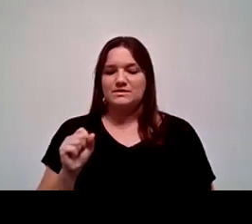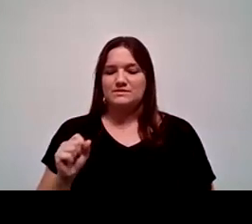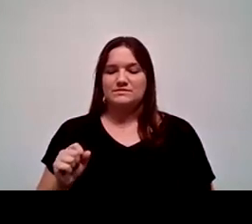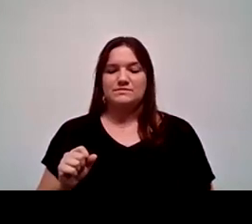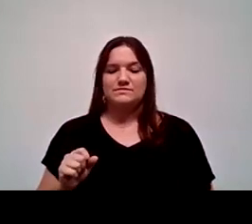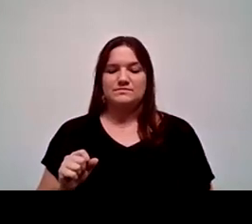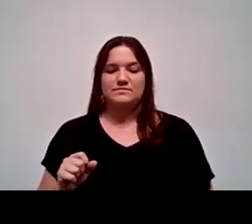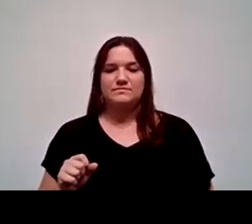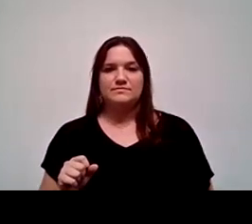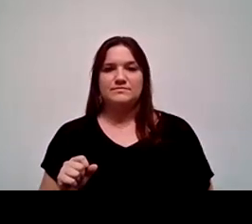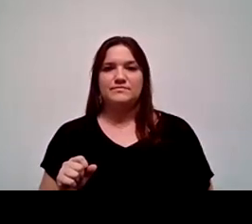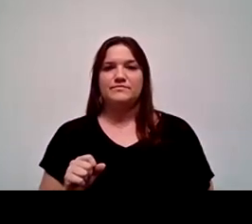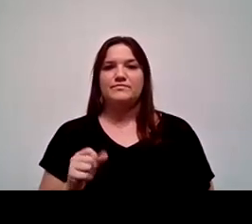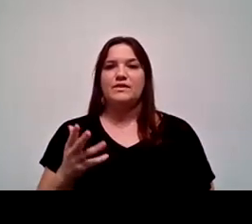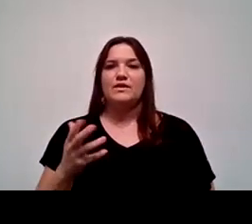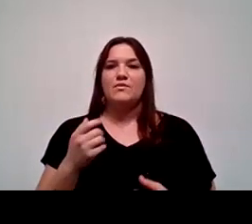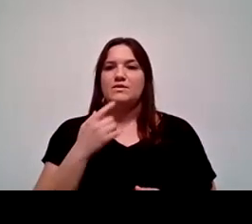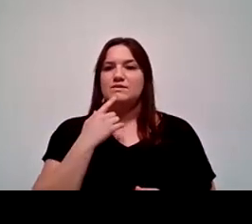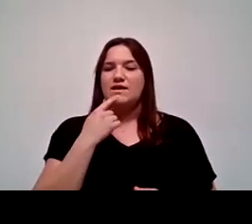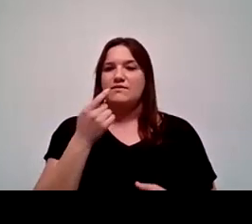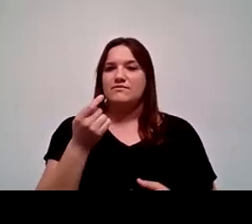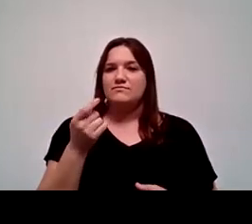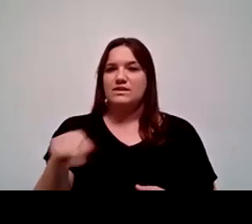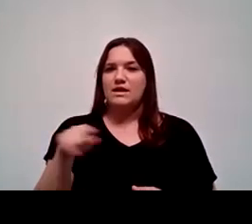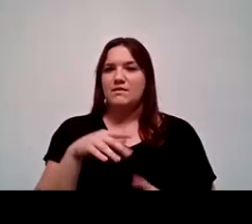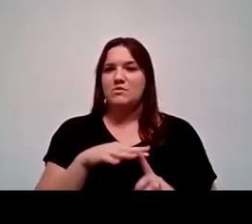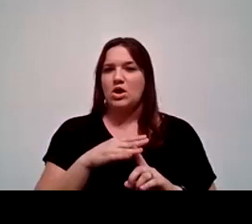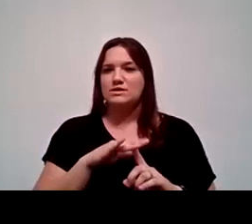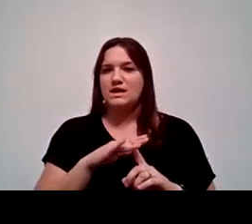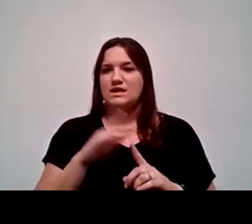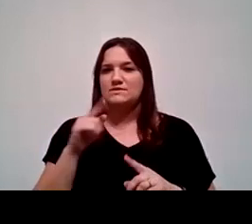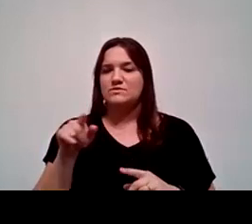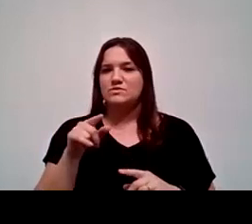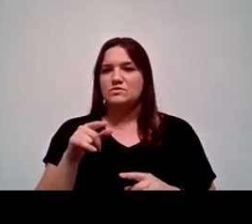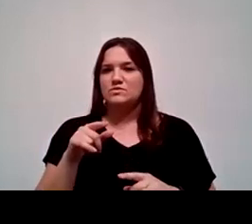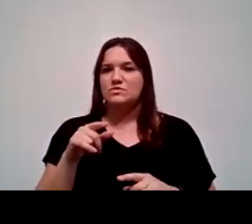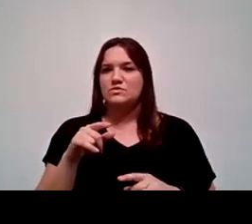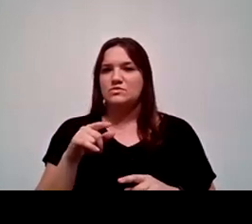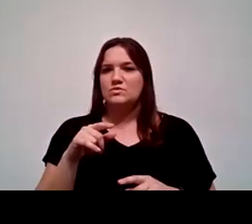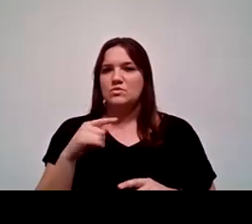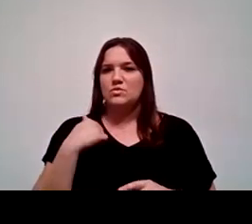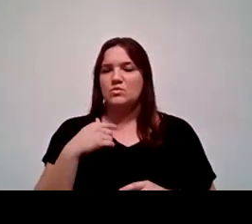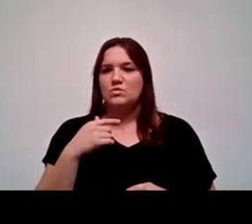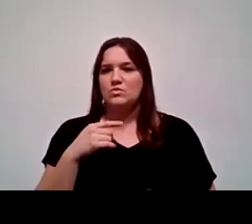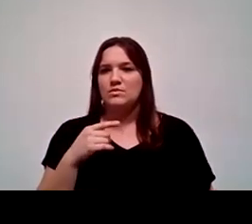I just want to set a little context for folks who may not know we won the Lumina Million Dollar Challenge about a year ago.